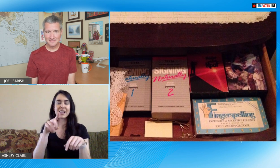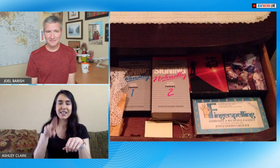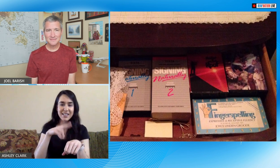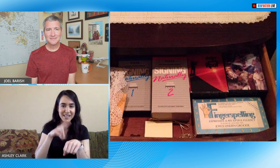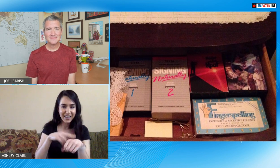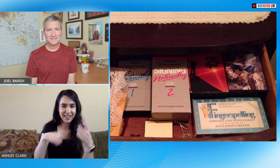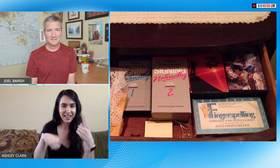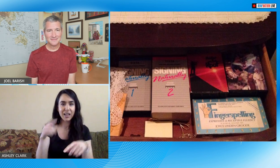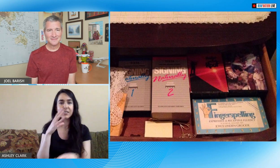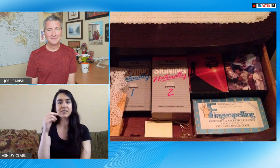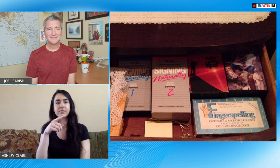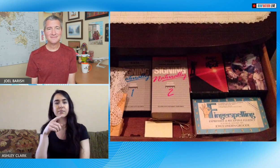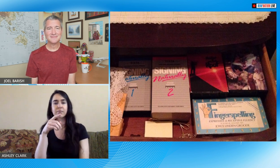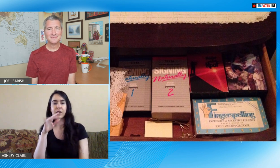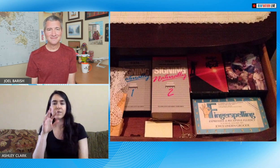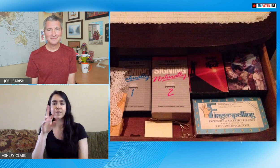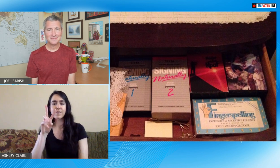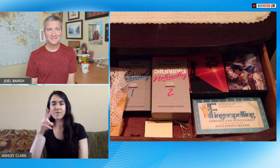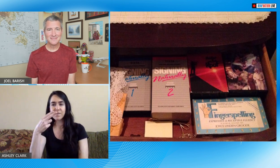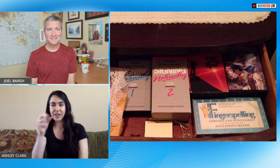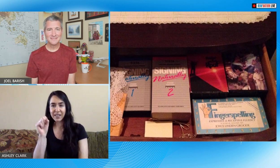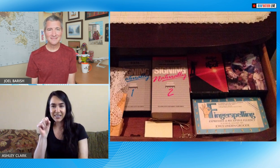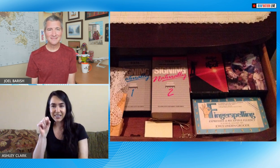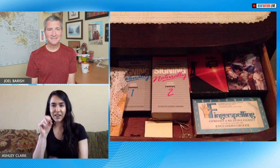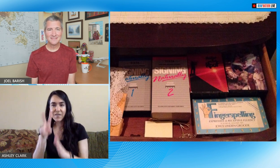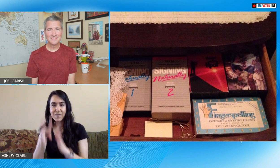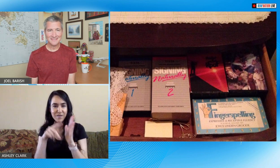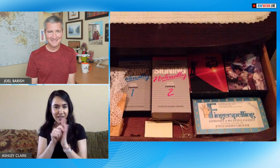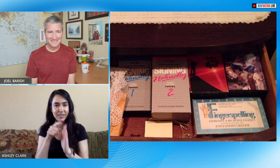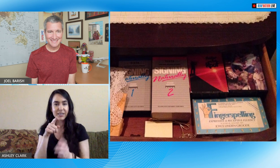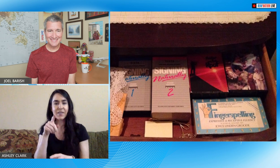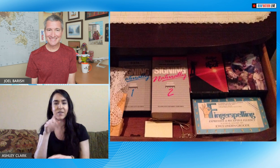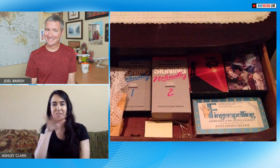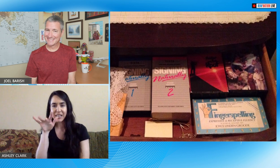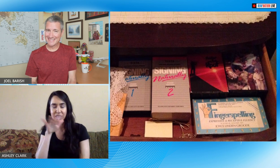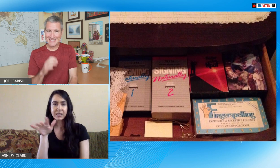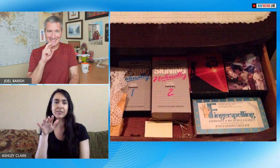that I was deaf so they're using signing naturally here you can see the VHS